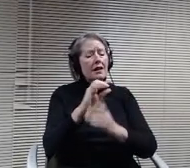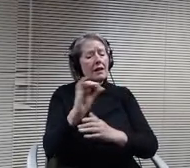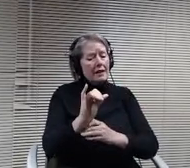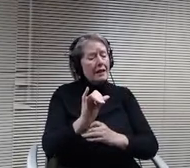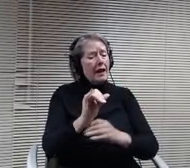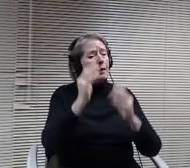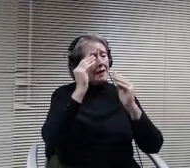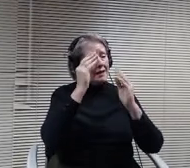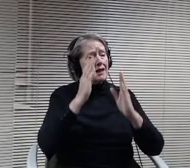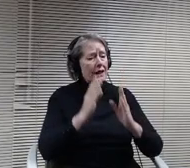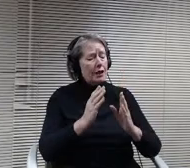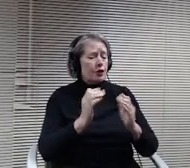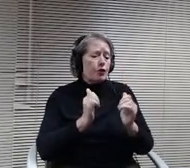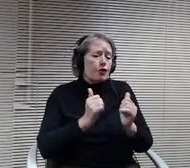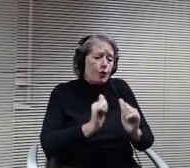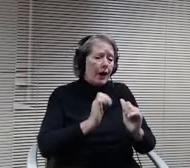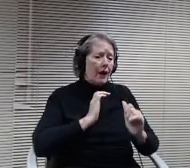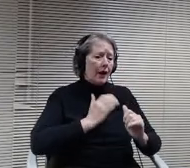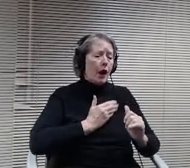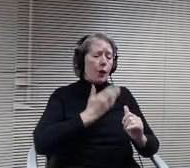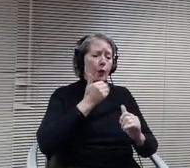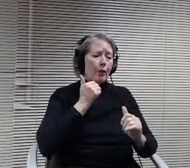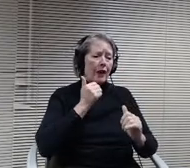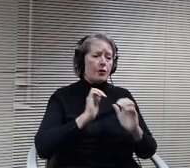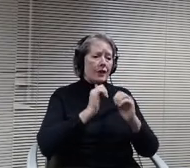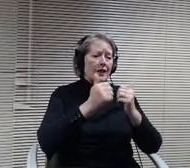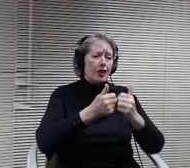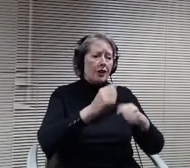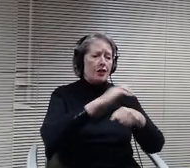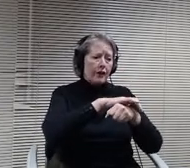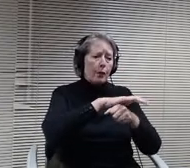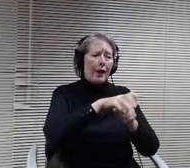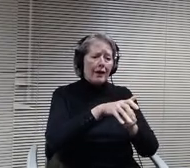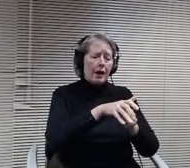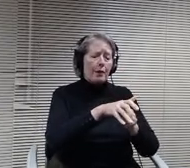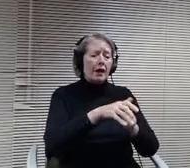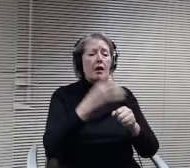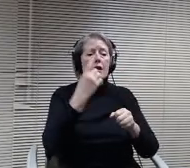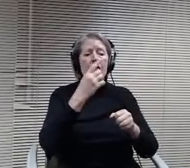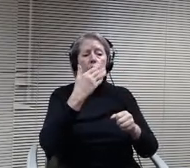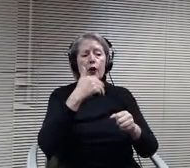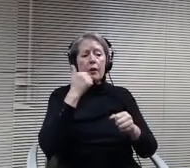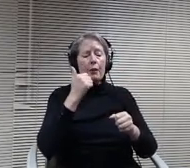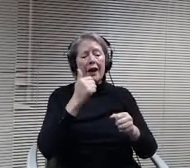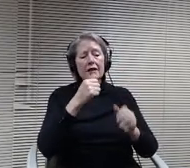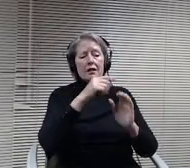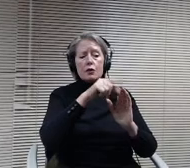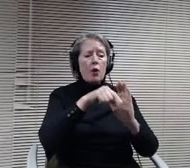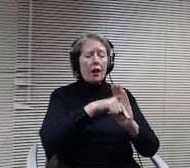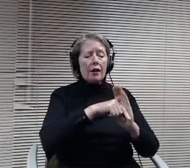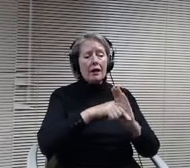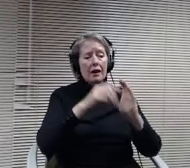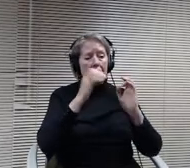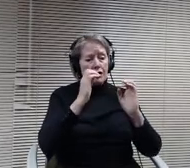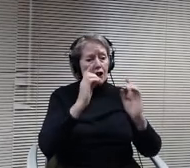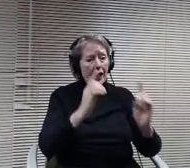can with during this challenging pandemic to deliver the best quality of education to students as we can. But yeah, we're all